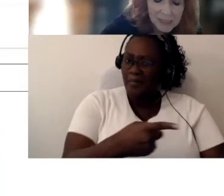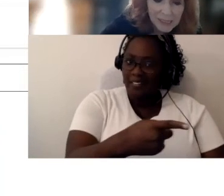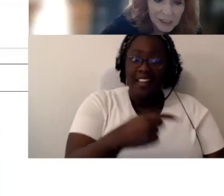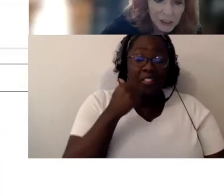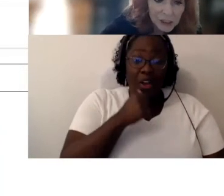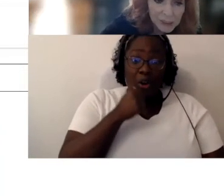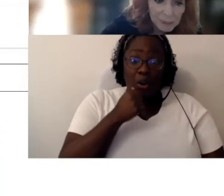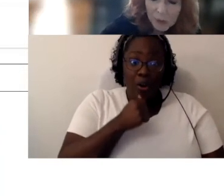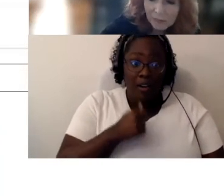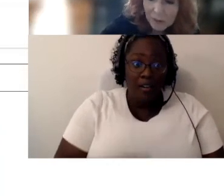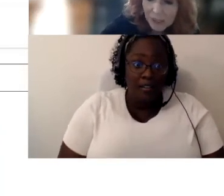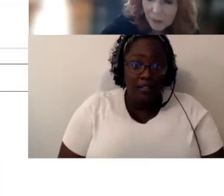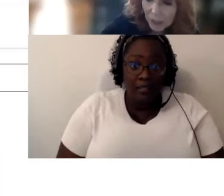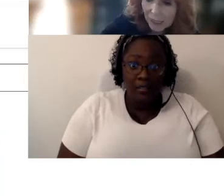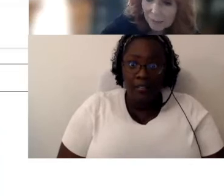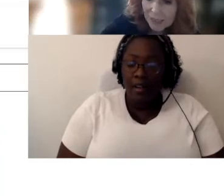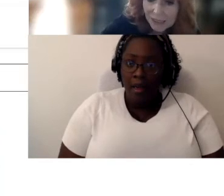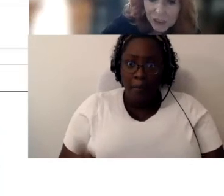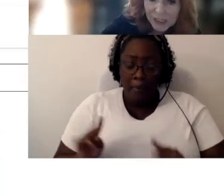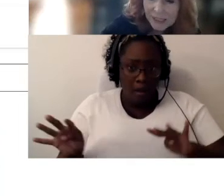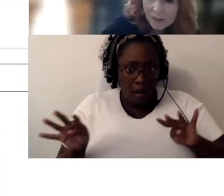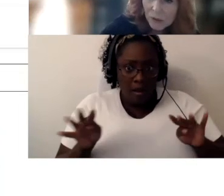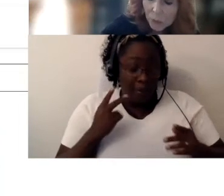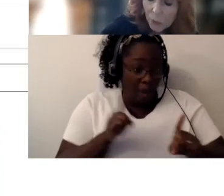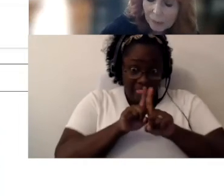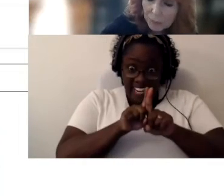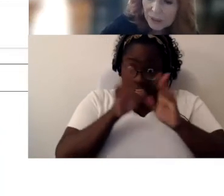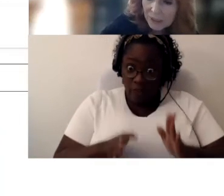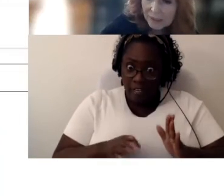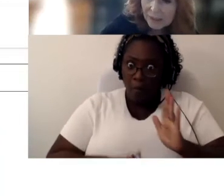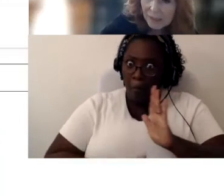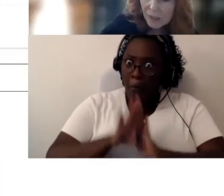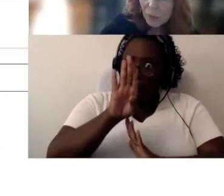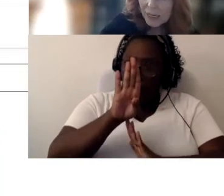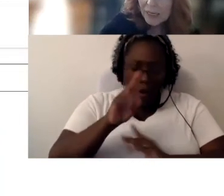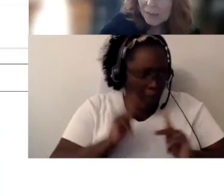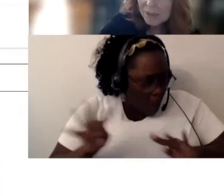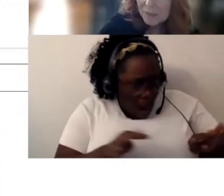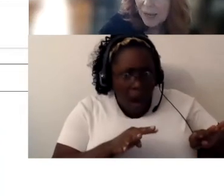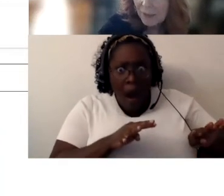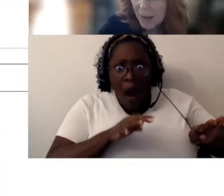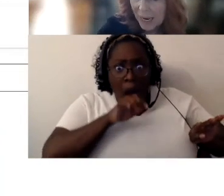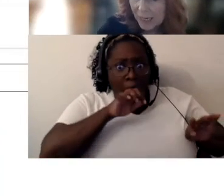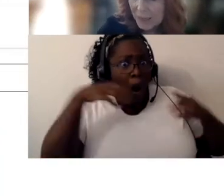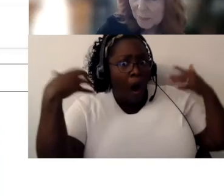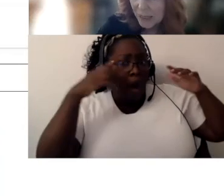this last year has blown everybody away because she is quite brillant when it comes to mathematics.